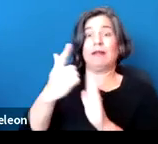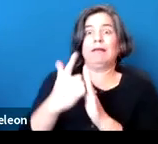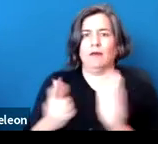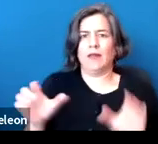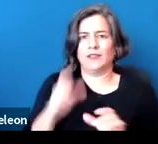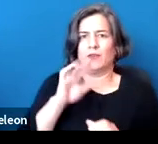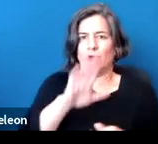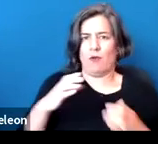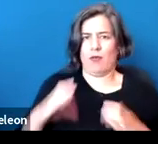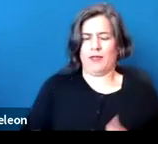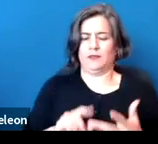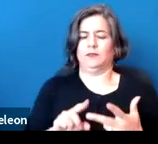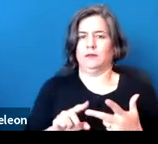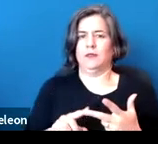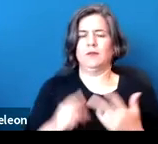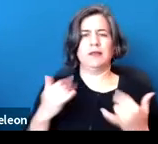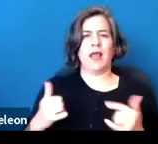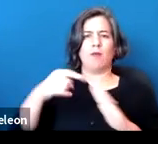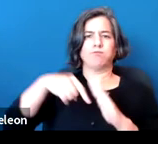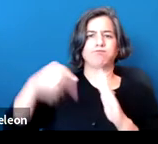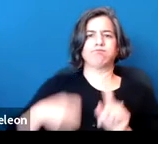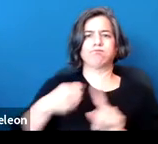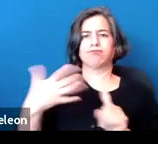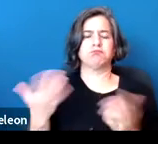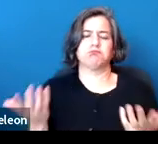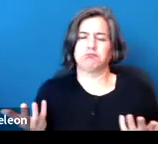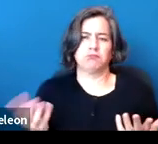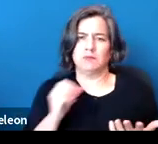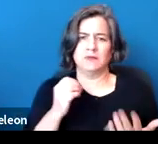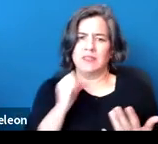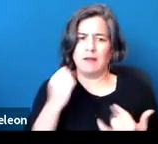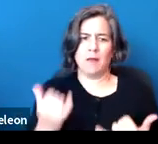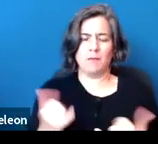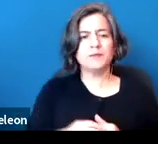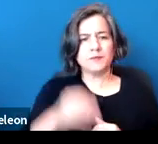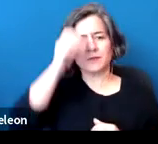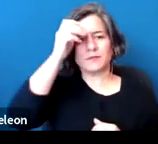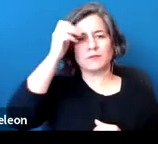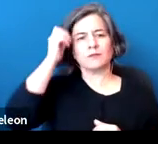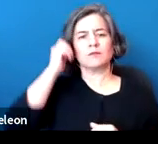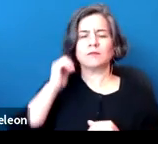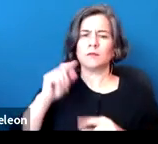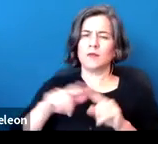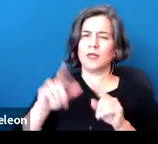but I'm not going to go into great detail beyond that. I will flag just a couple other things.